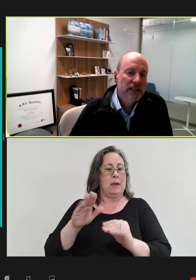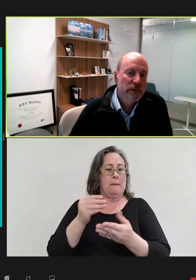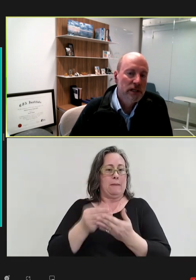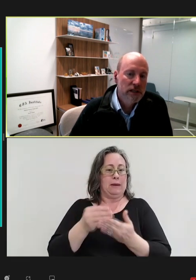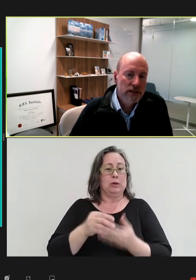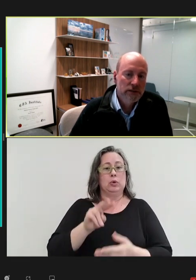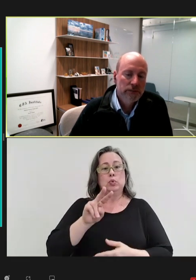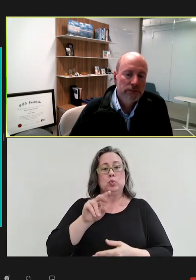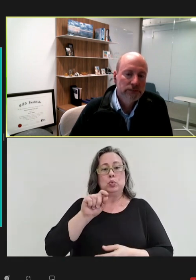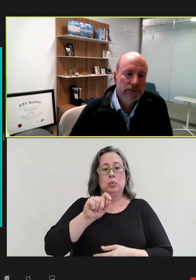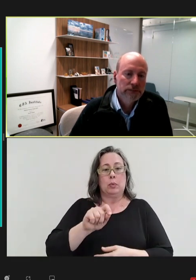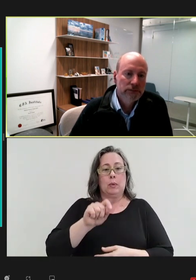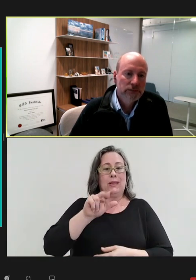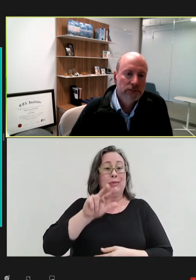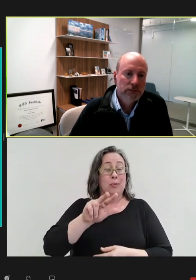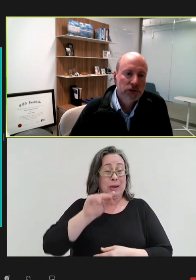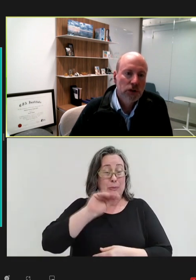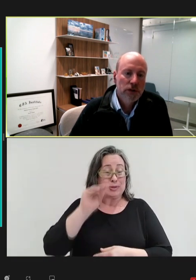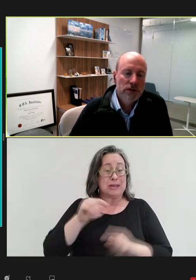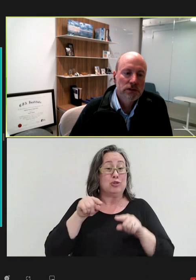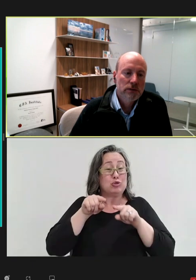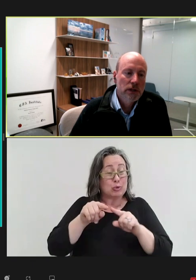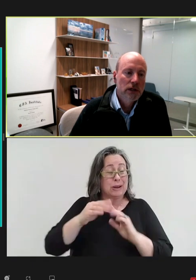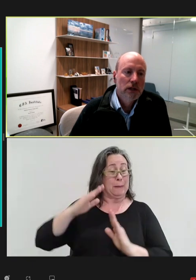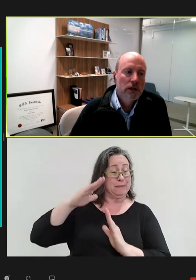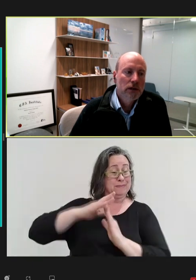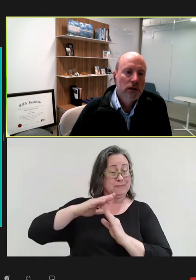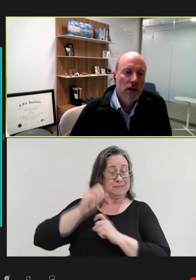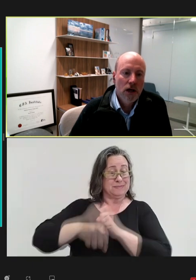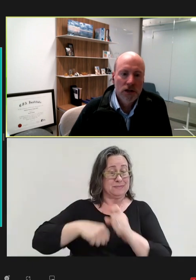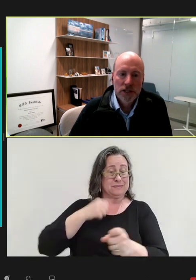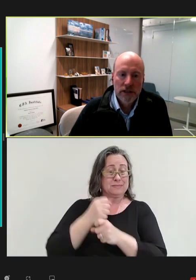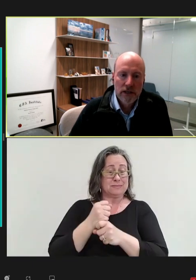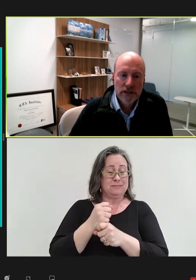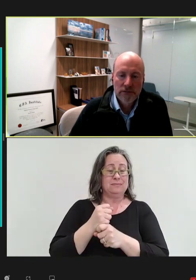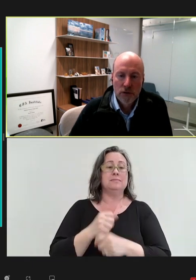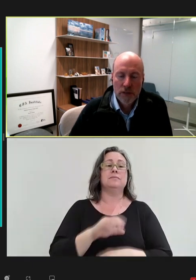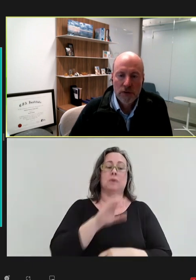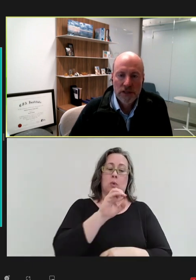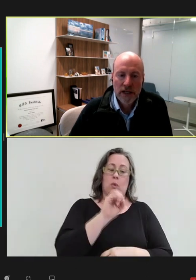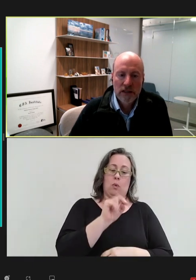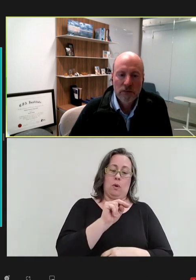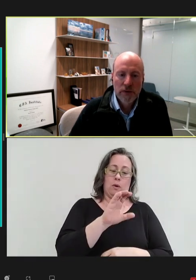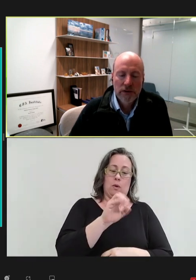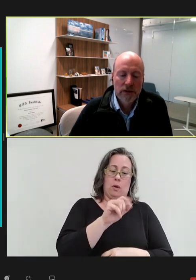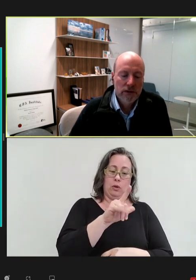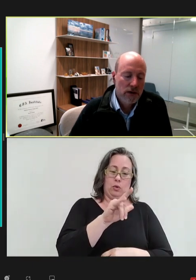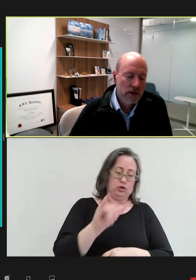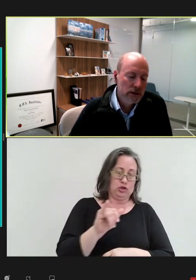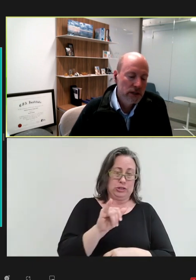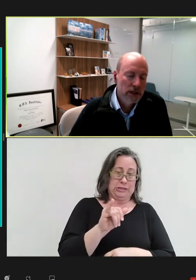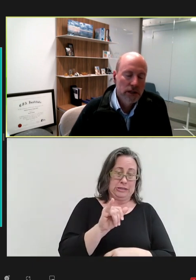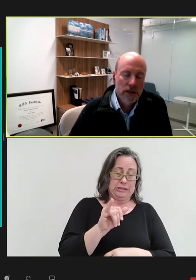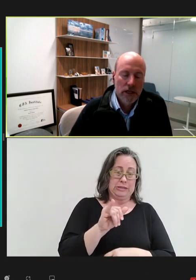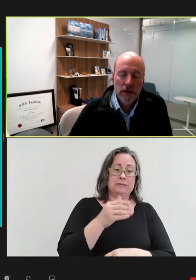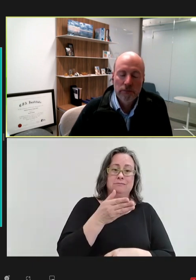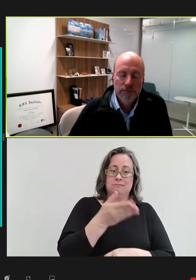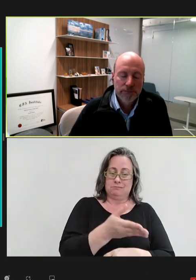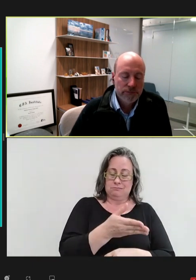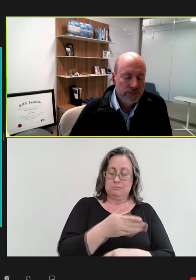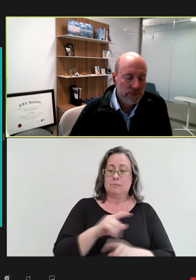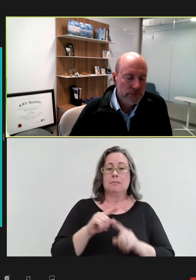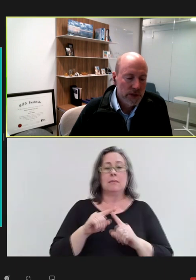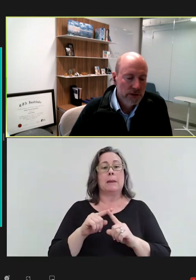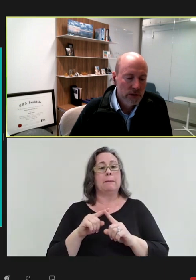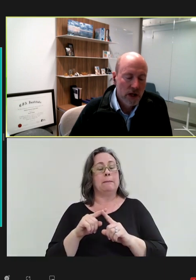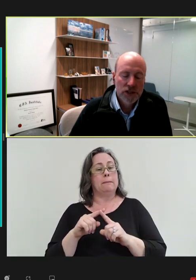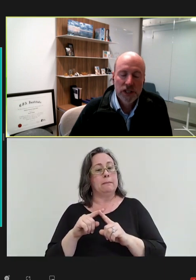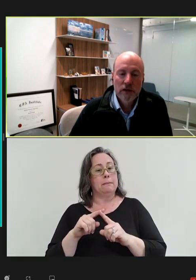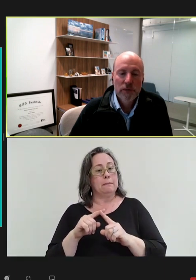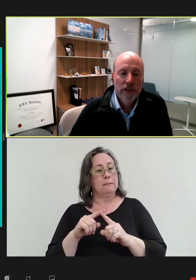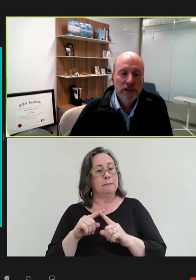the peak year. So, there's oncology there near 40 percent. But there are neurology companies,